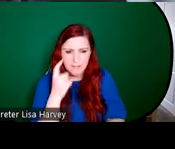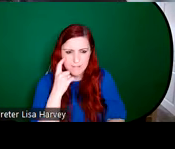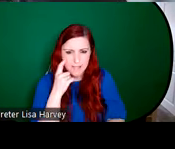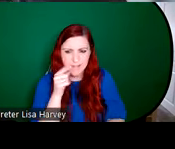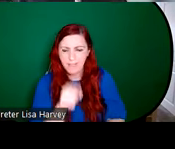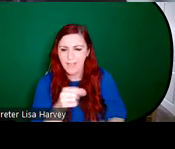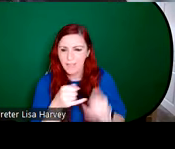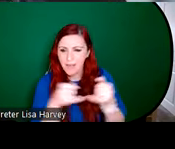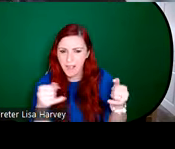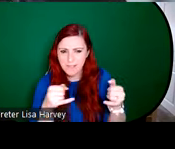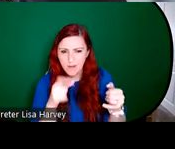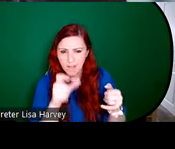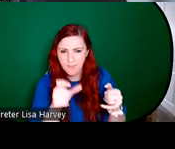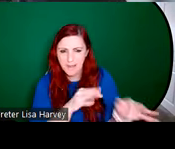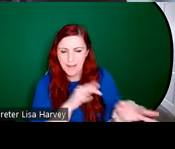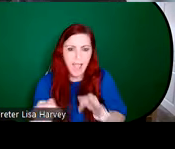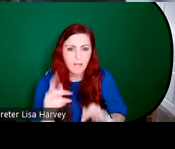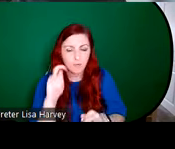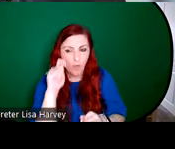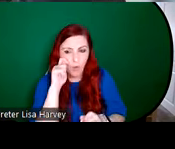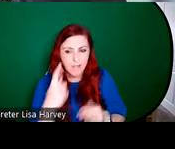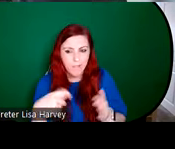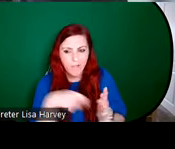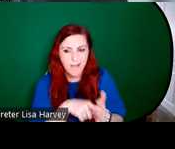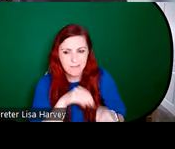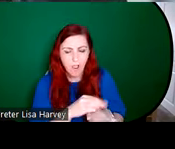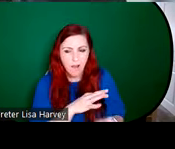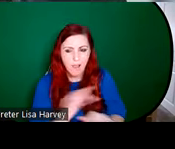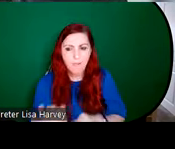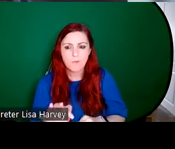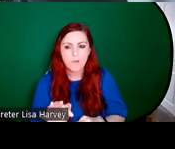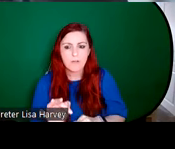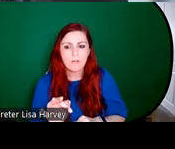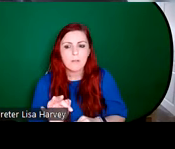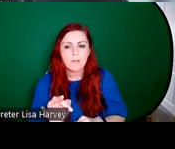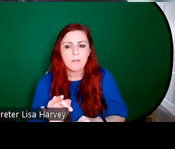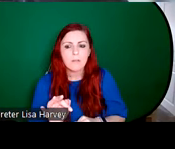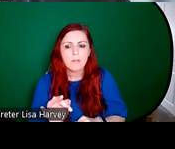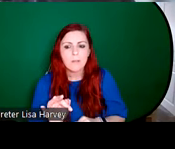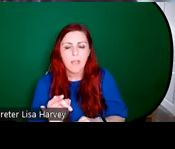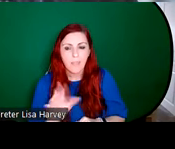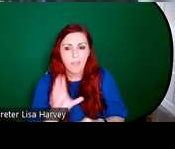afterthought that are added on rather than kind of a fundamental part of the